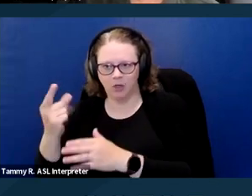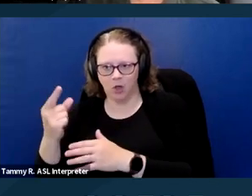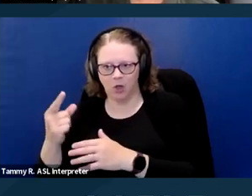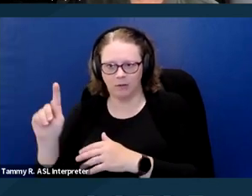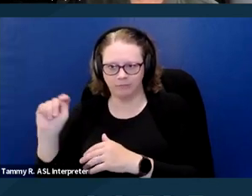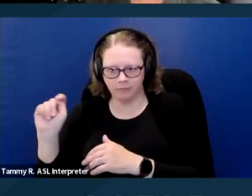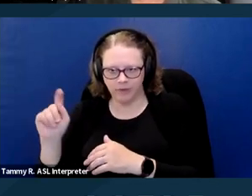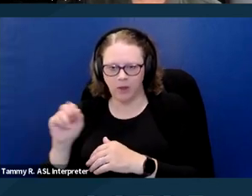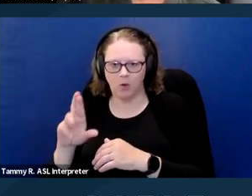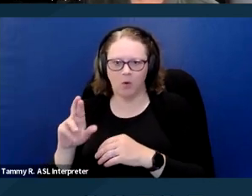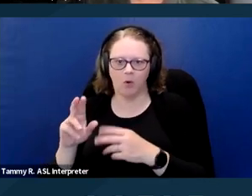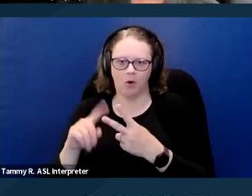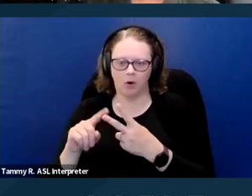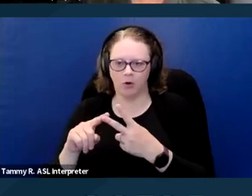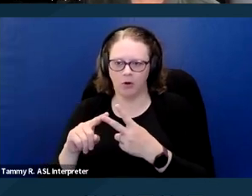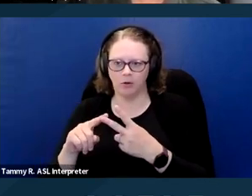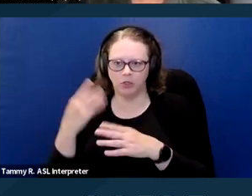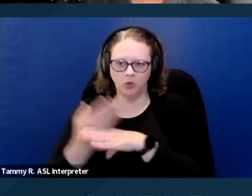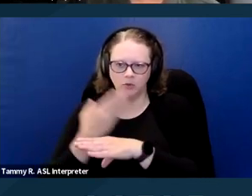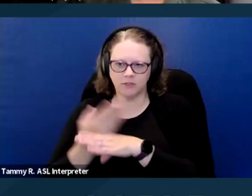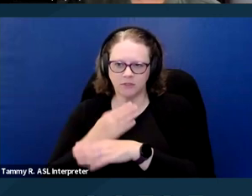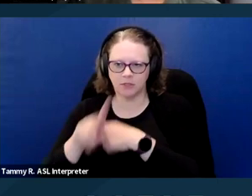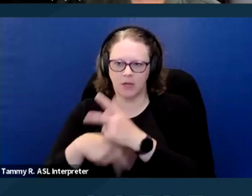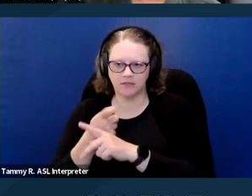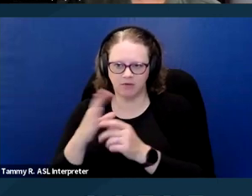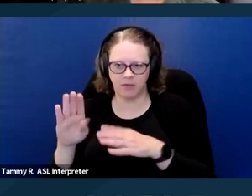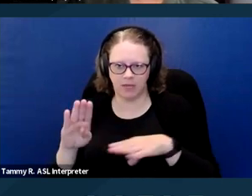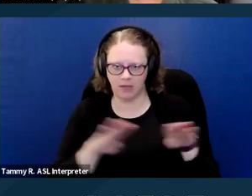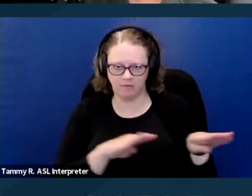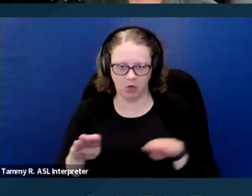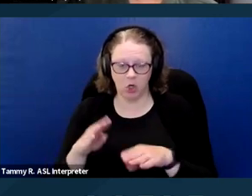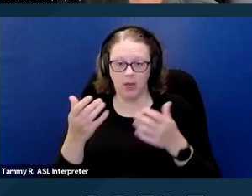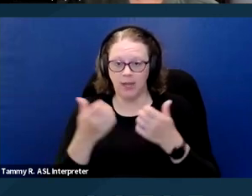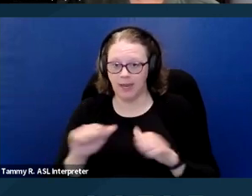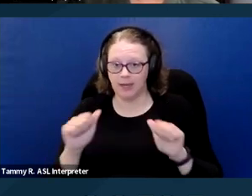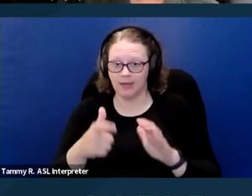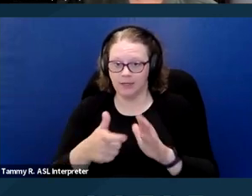Also nuisance types of behavior. Any conditions that a housing provider does have on an